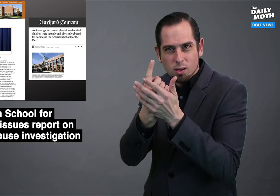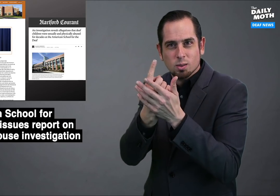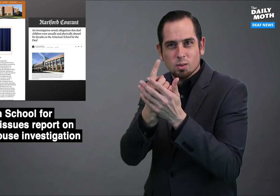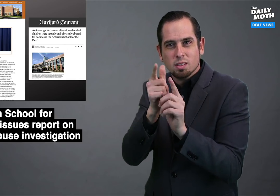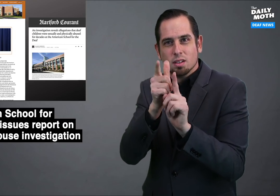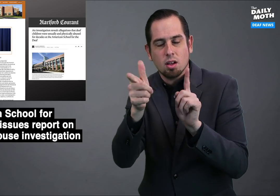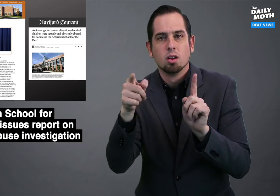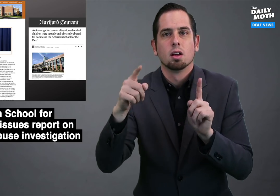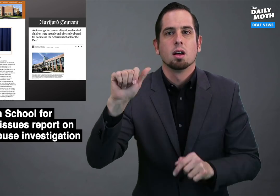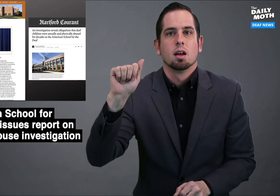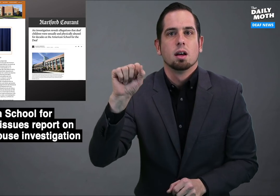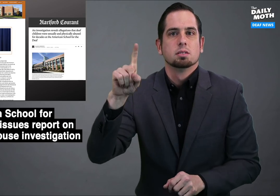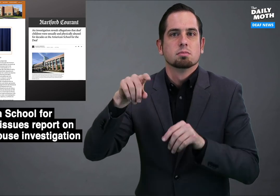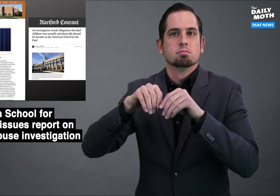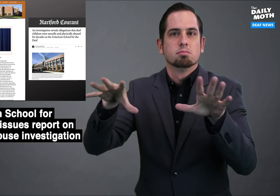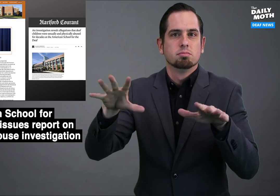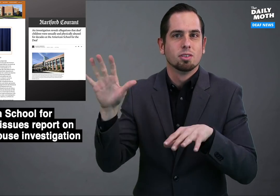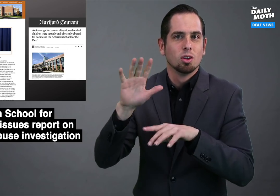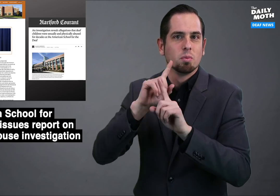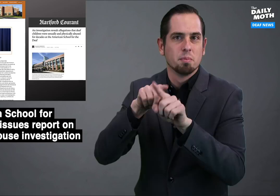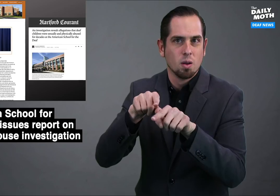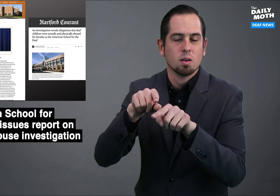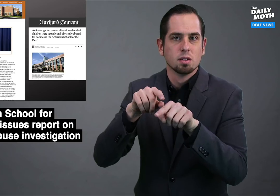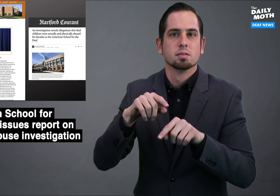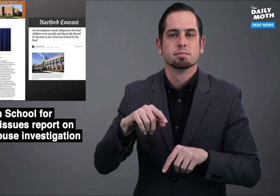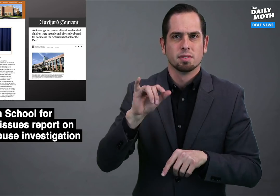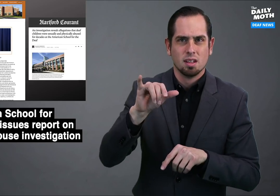before ASD's report.